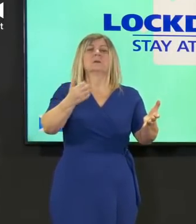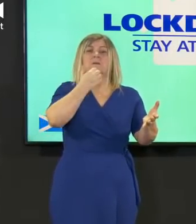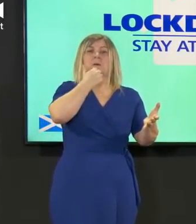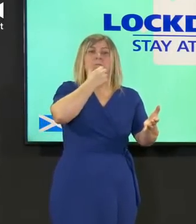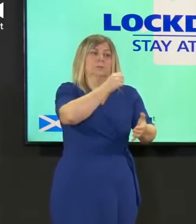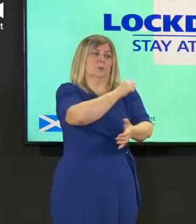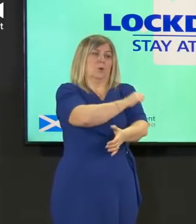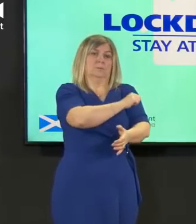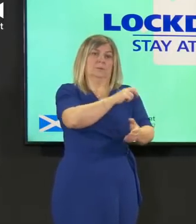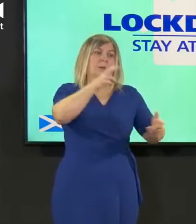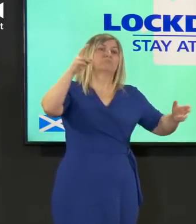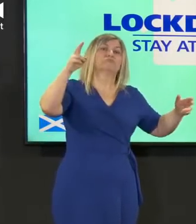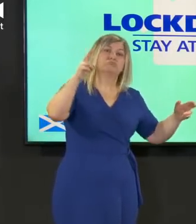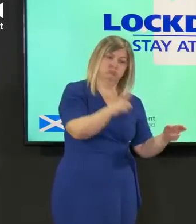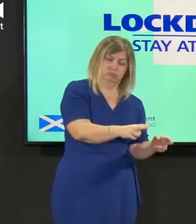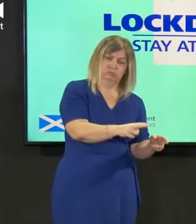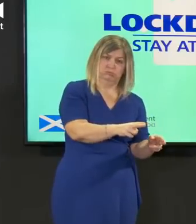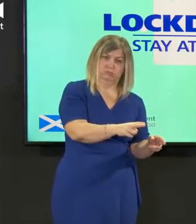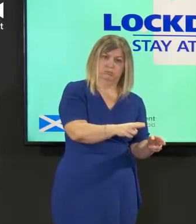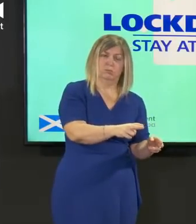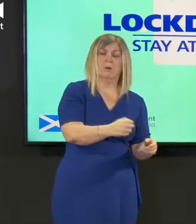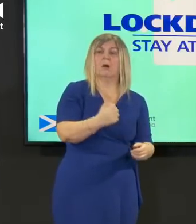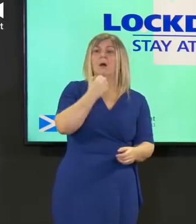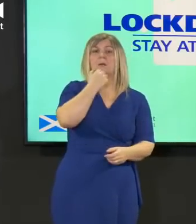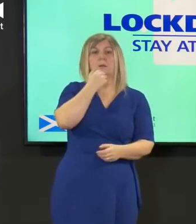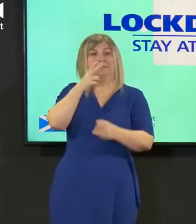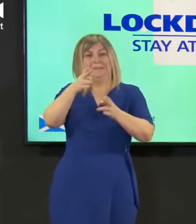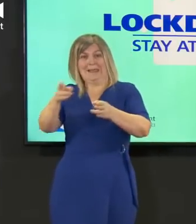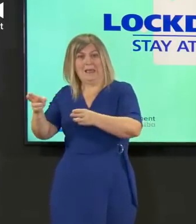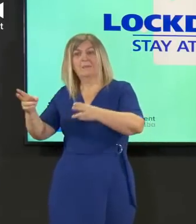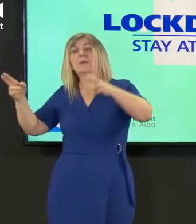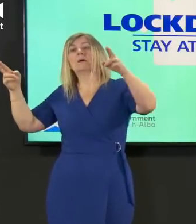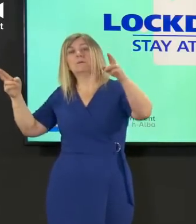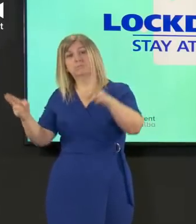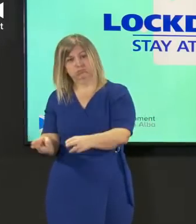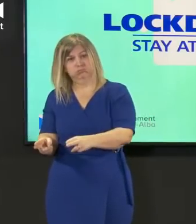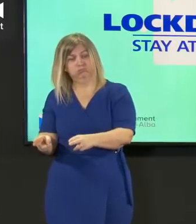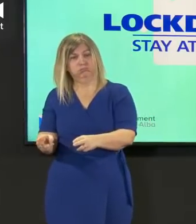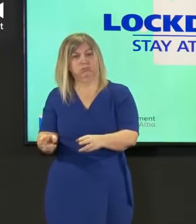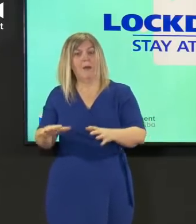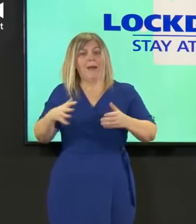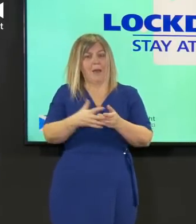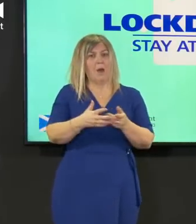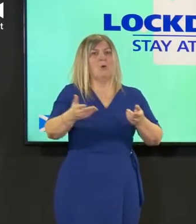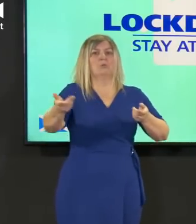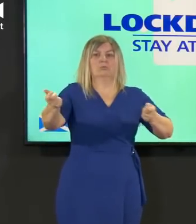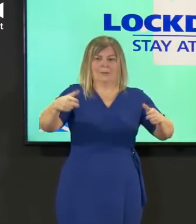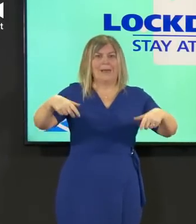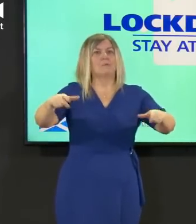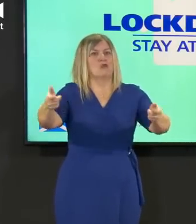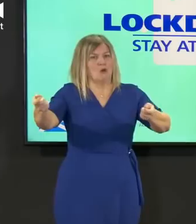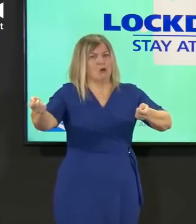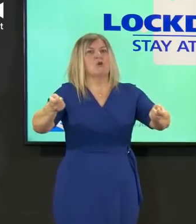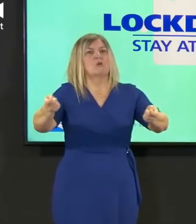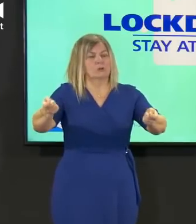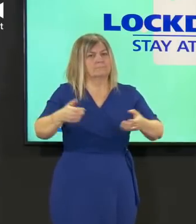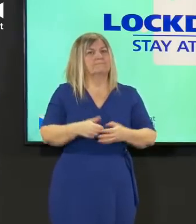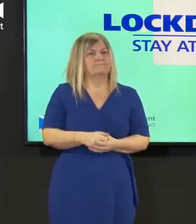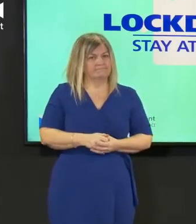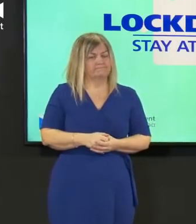and in deaths coming from reduction in prevalence in cases whilst we also work out how we can